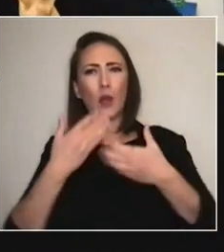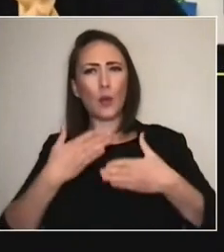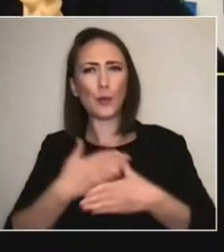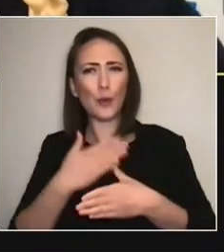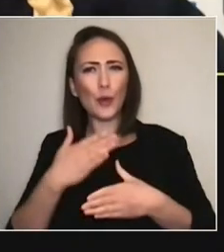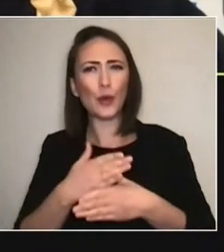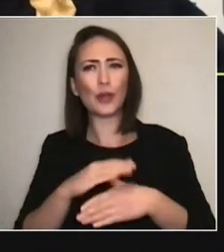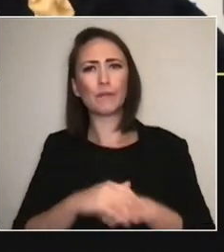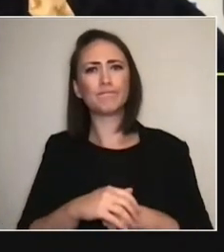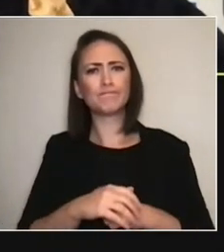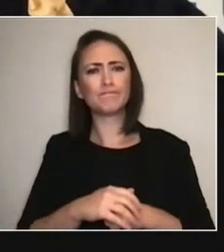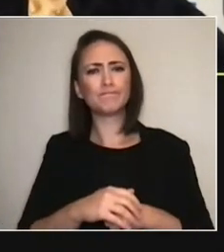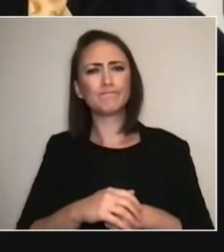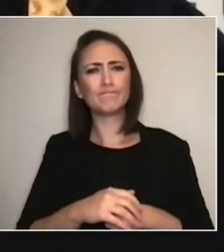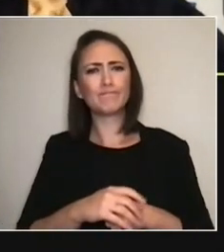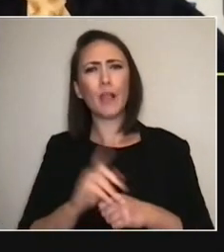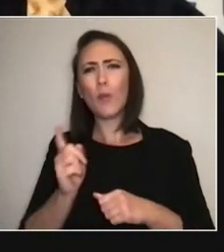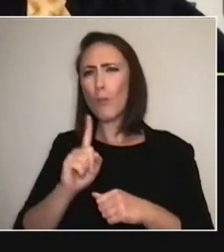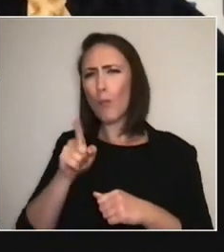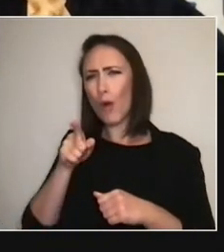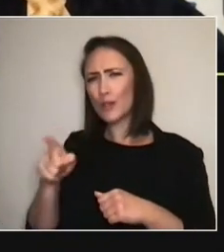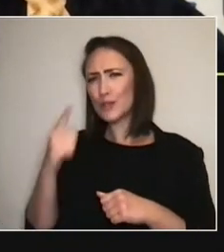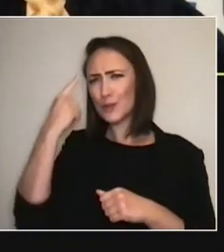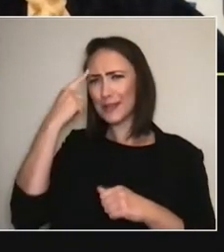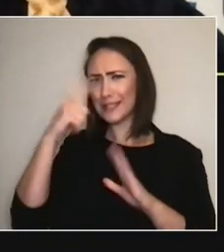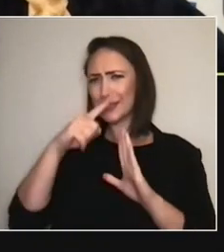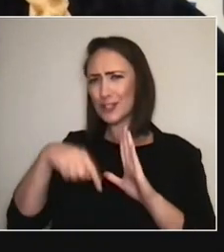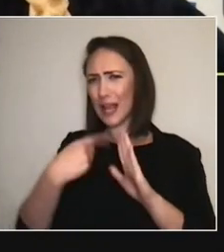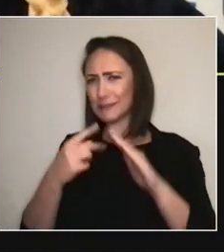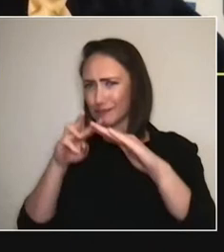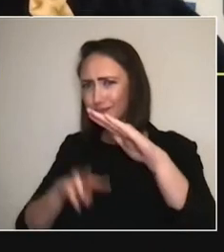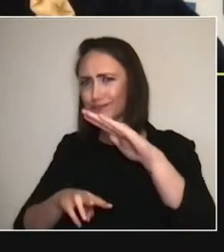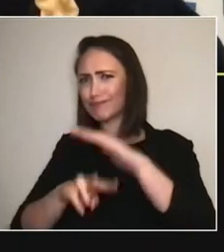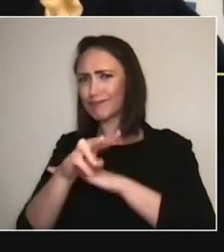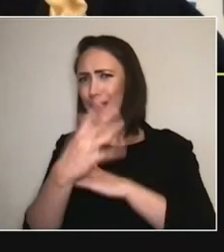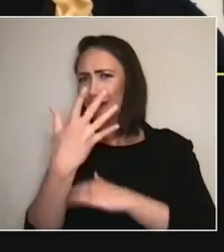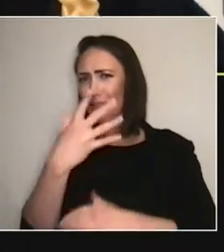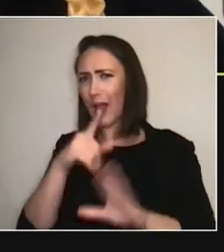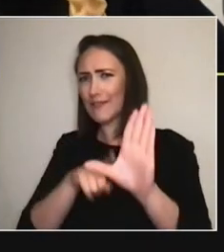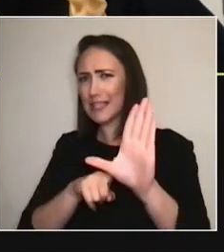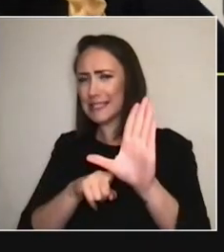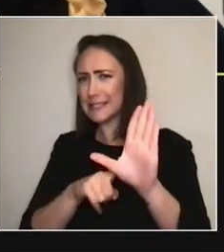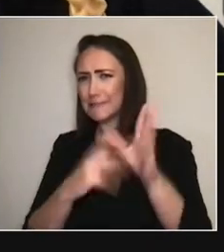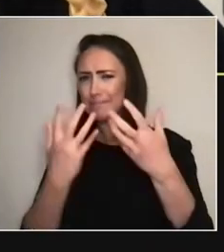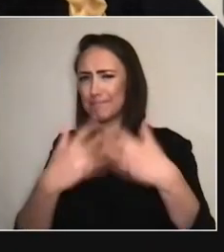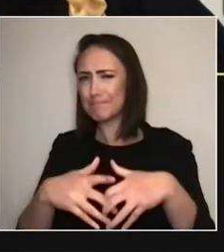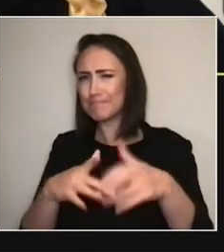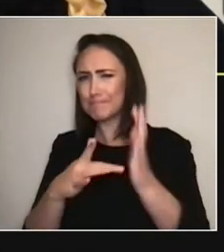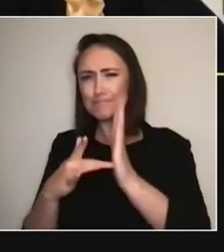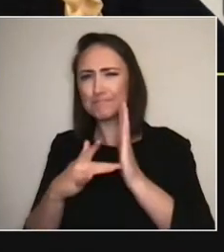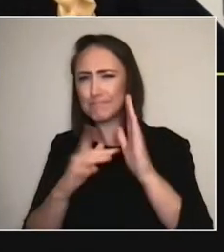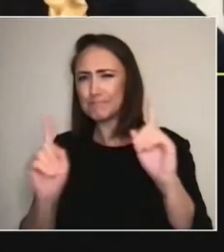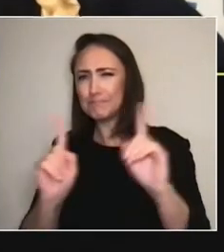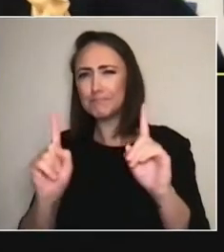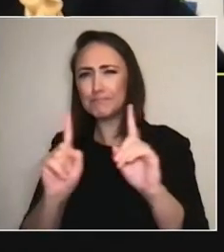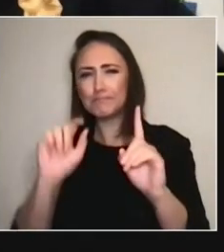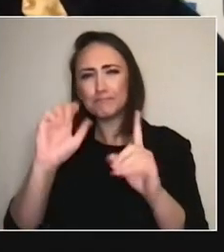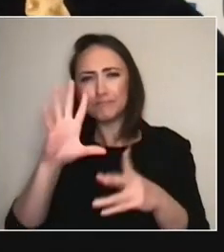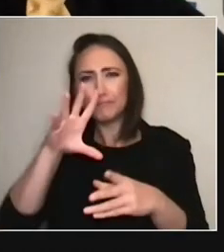'in the next five years'? Not really. Not really. I feel like I'm at this— I don't know.